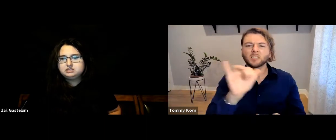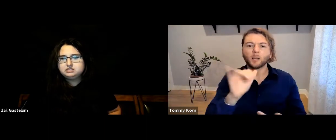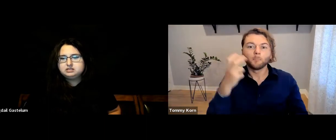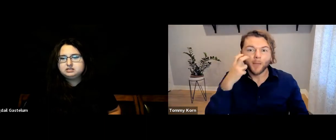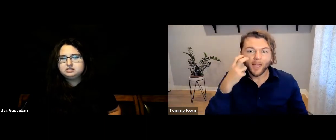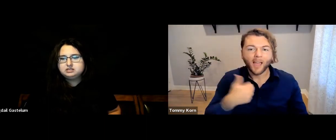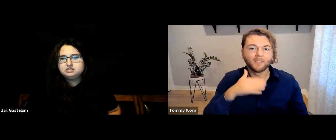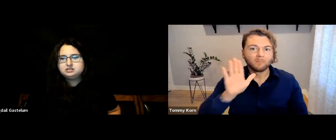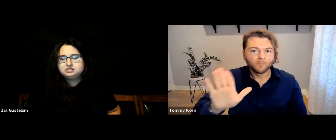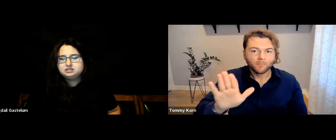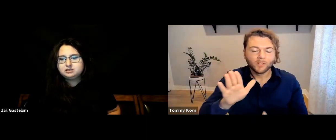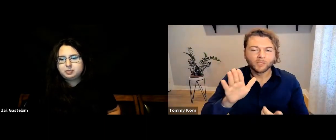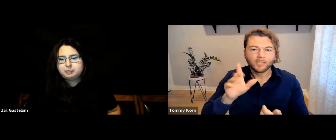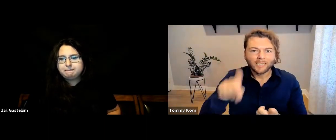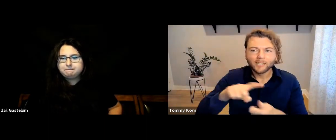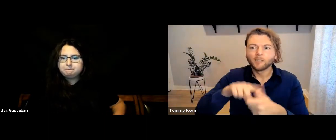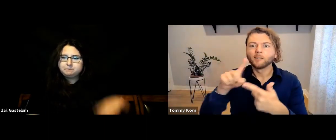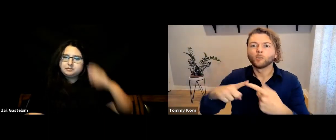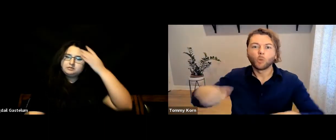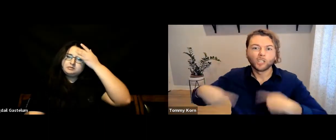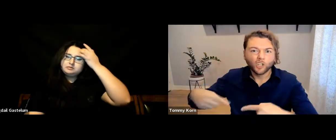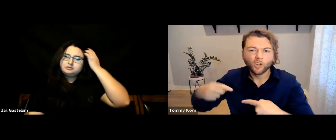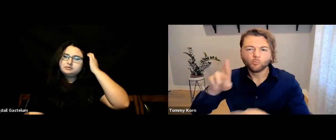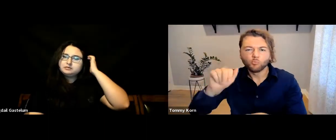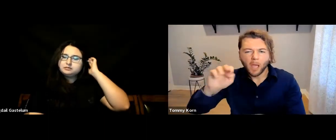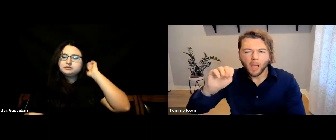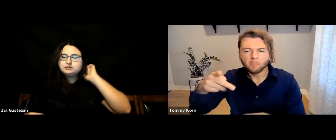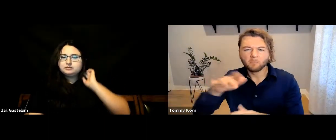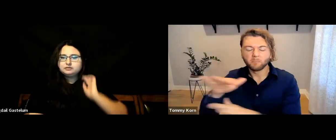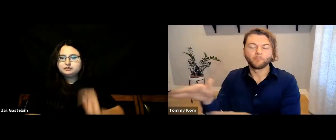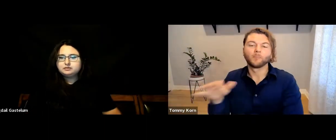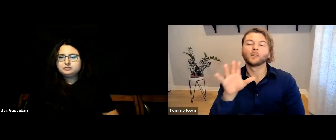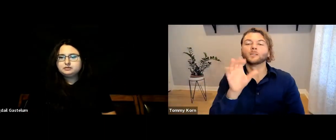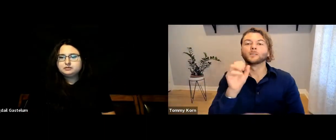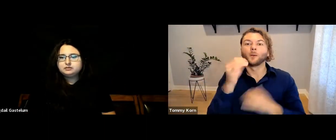It also helped to meet other accommodations like Blind people’s needs and wheelchair ramps.